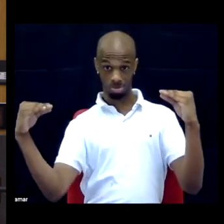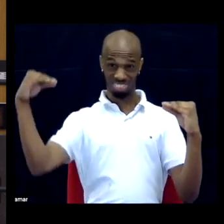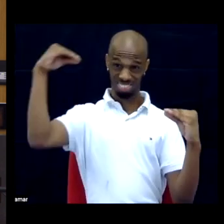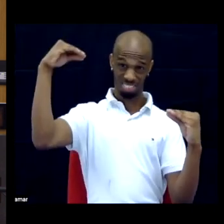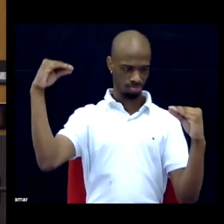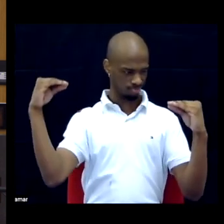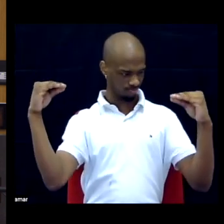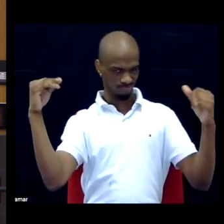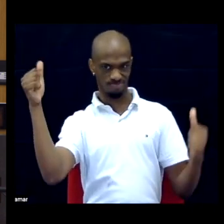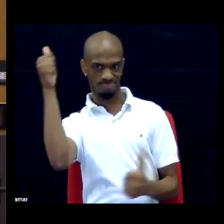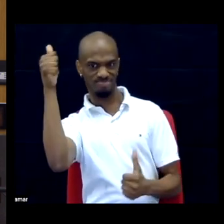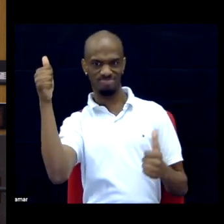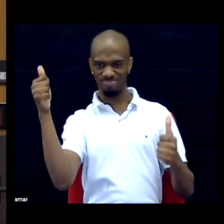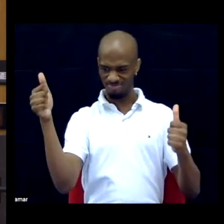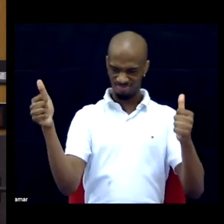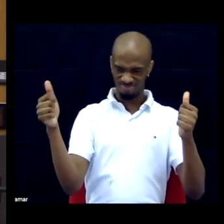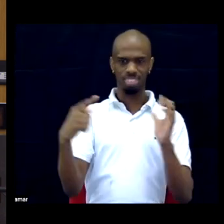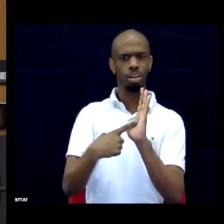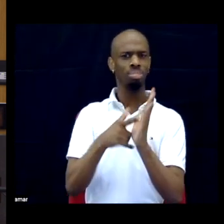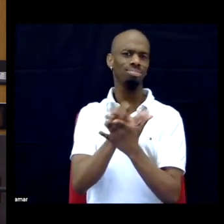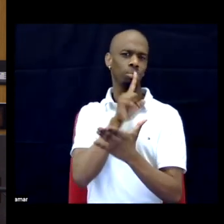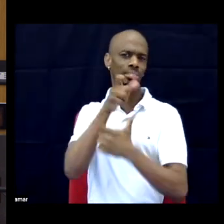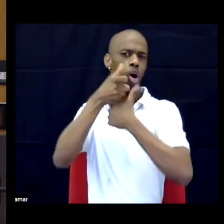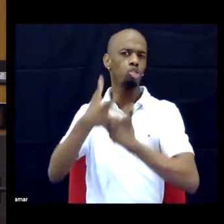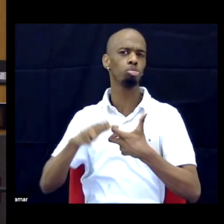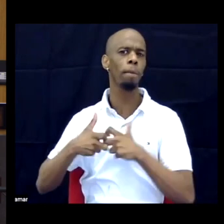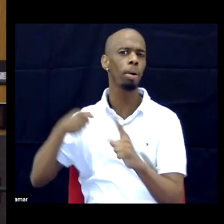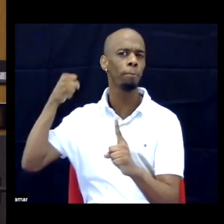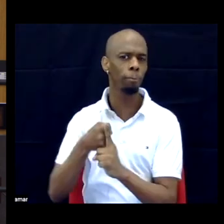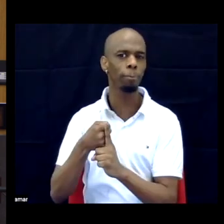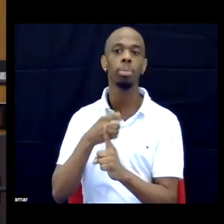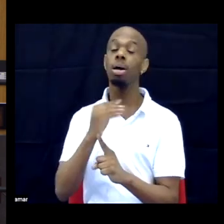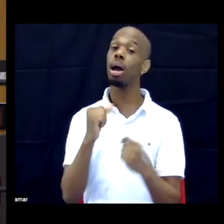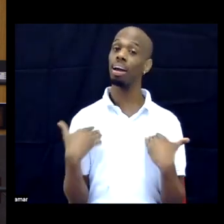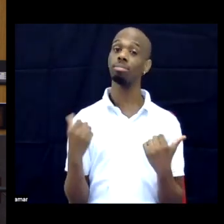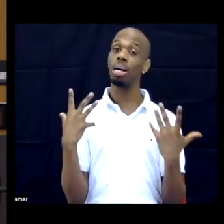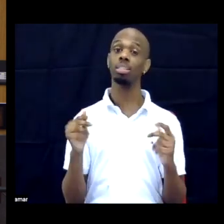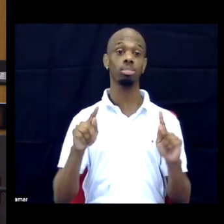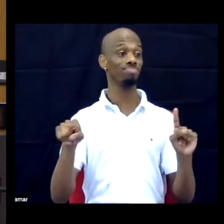or not can be a problem. I also see on the other side that I've had a lot of black folks say well, just being